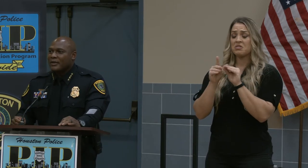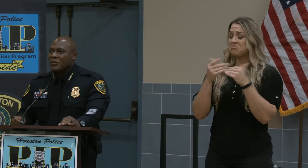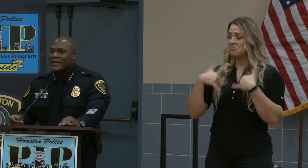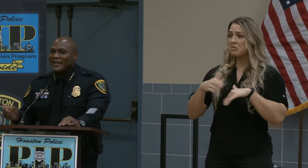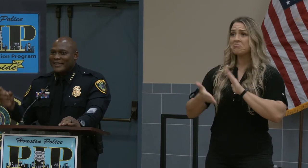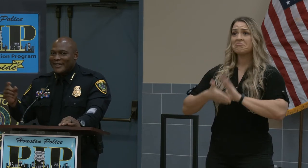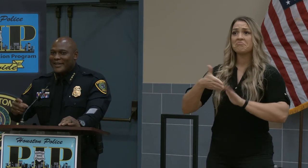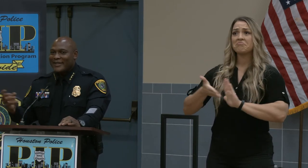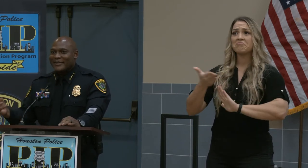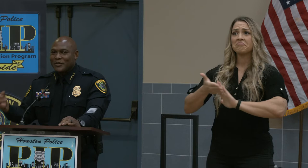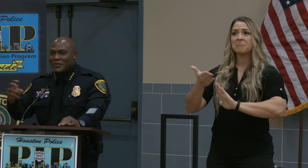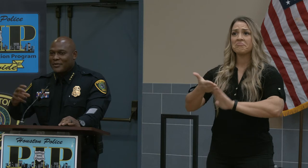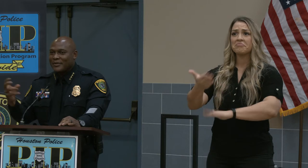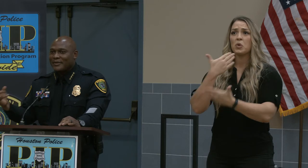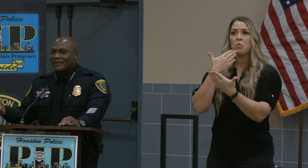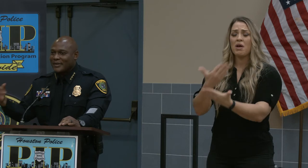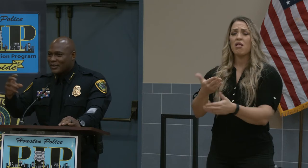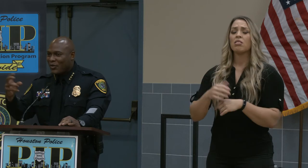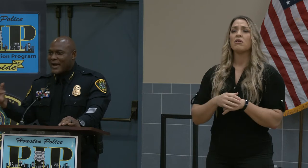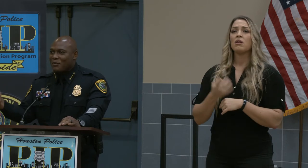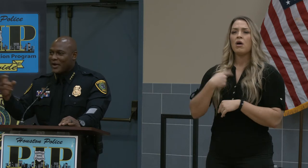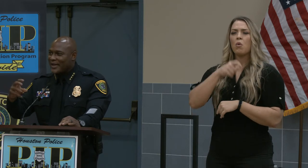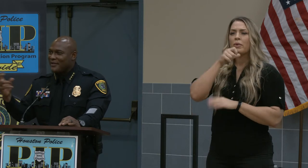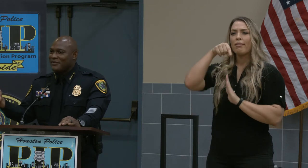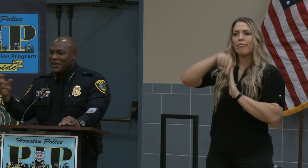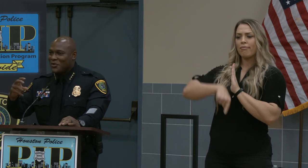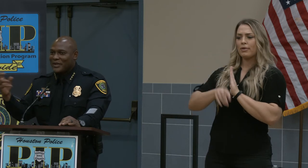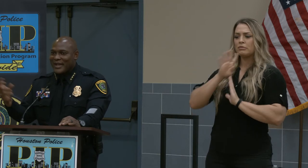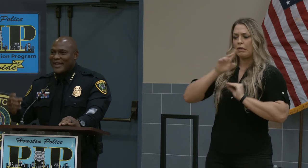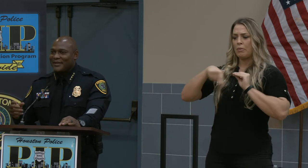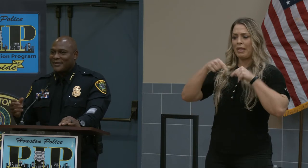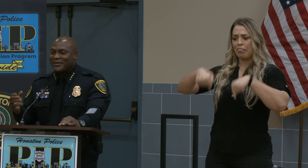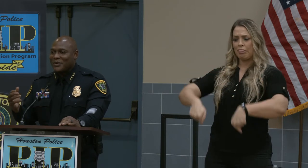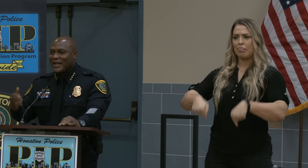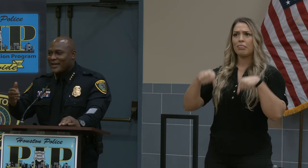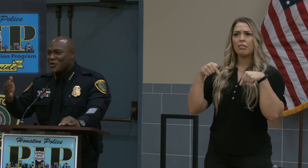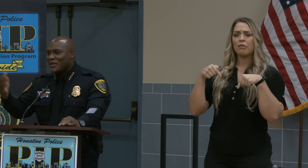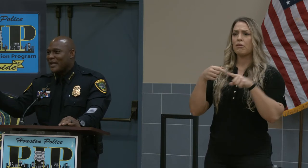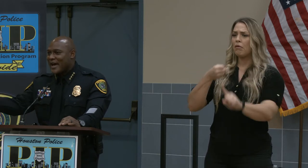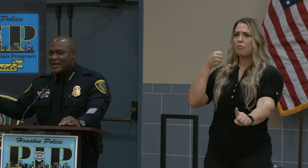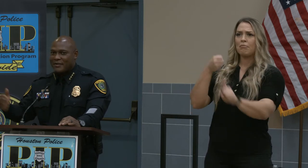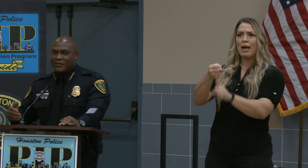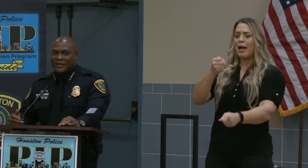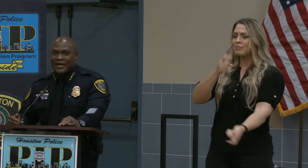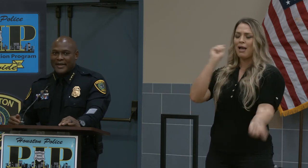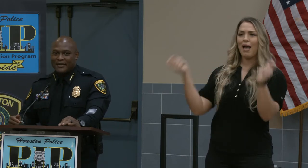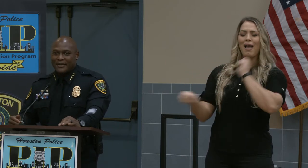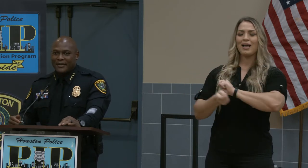We didn't get into this crime wave overnight. We're not going to get out of it overnight.